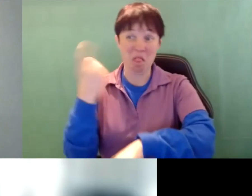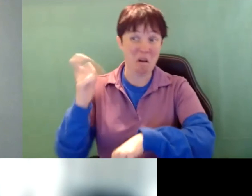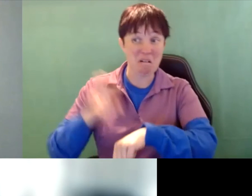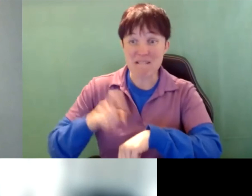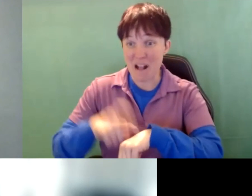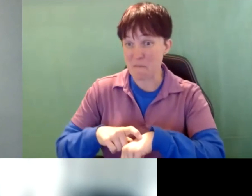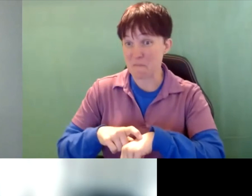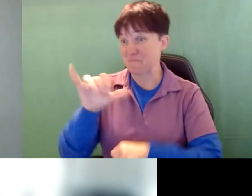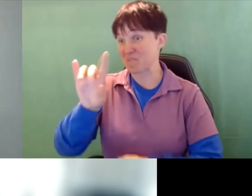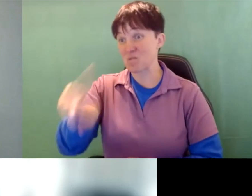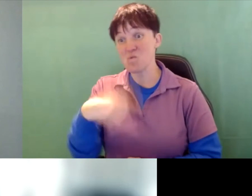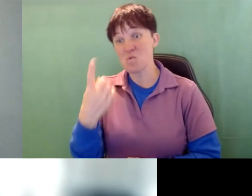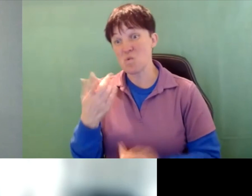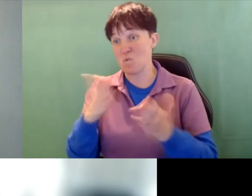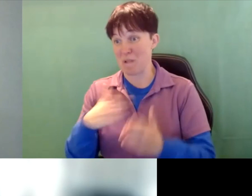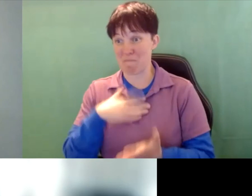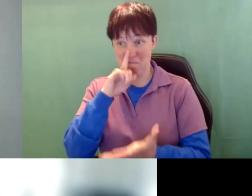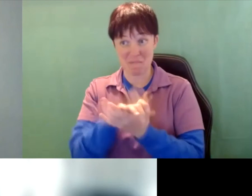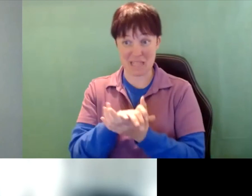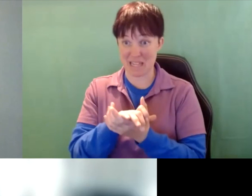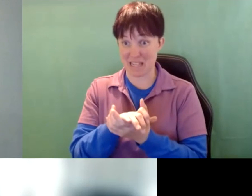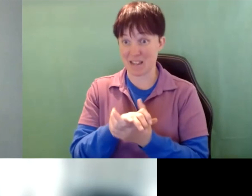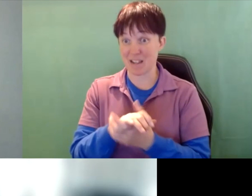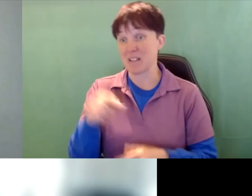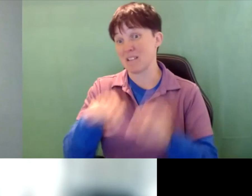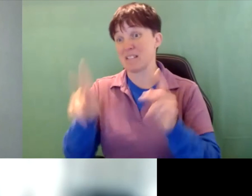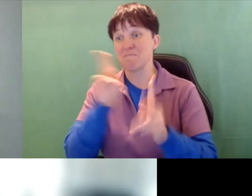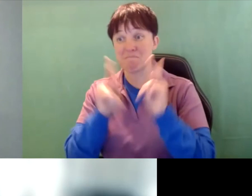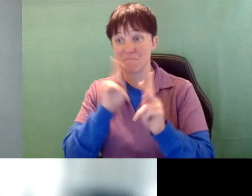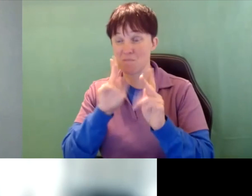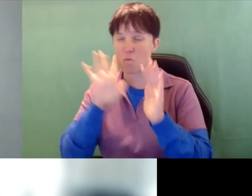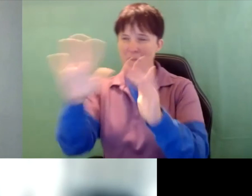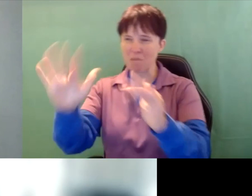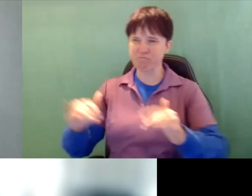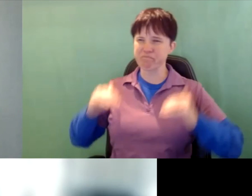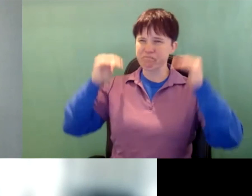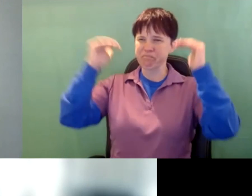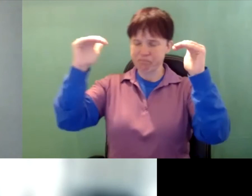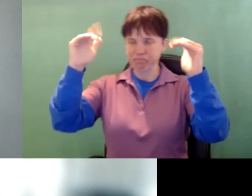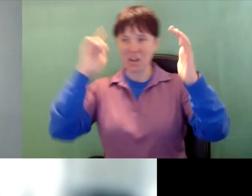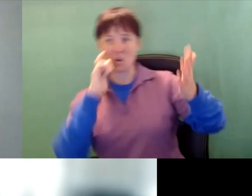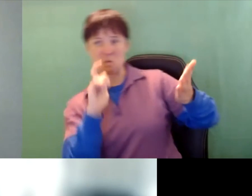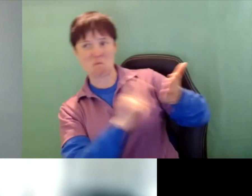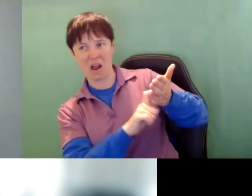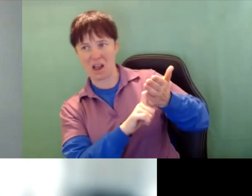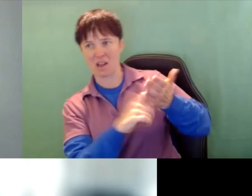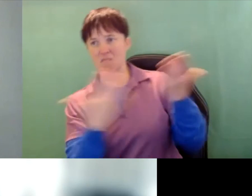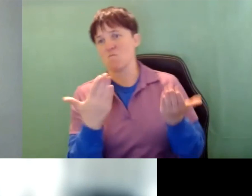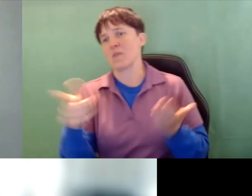the only way my belief is that these people are going to be elevated and recognized for what they need to be.